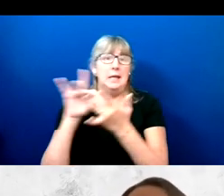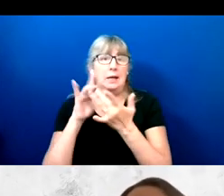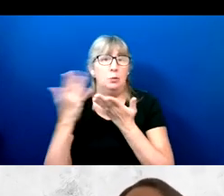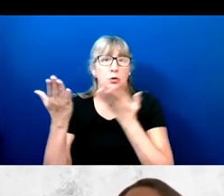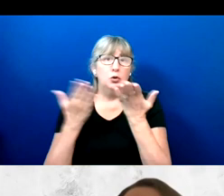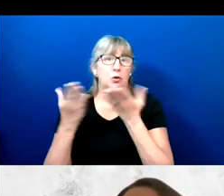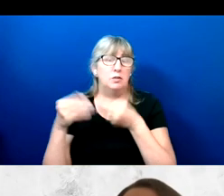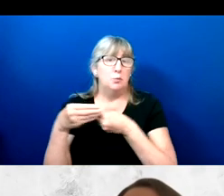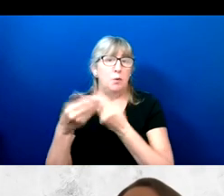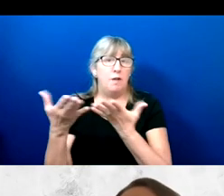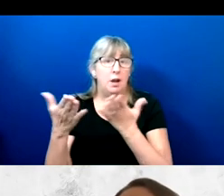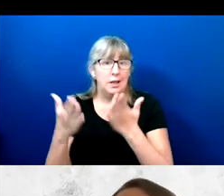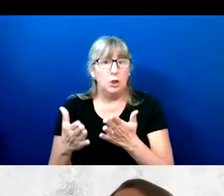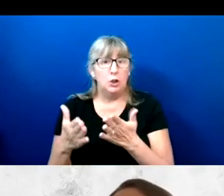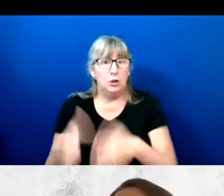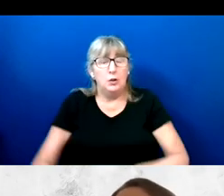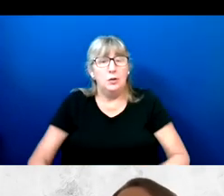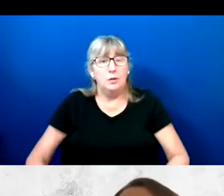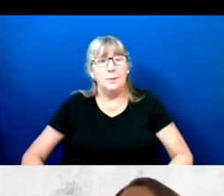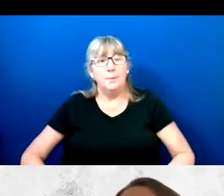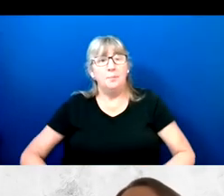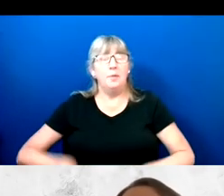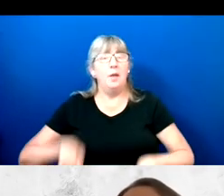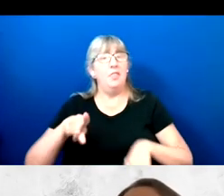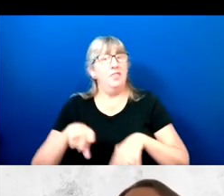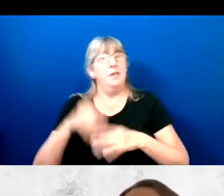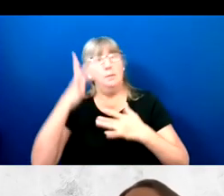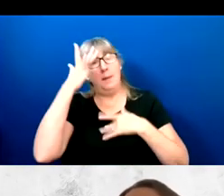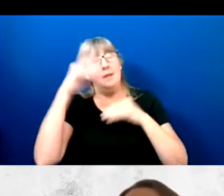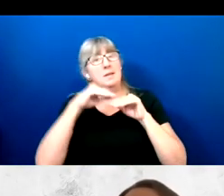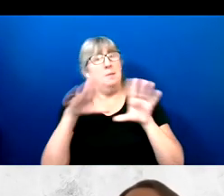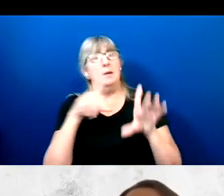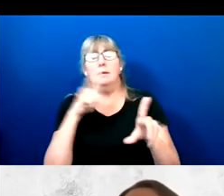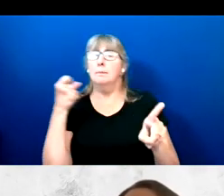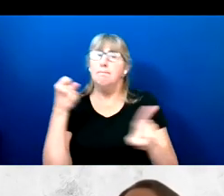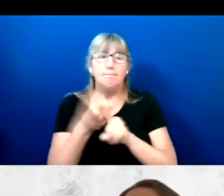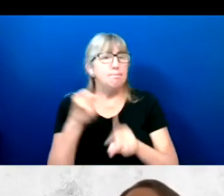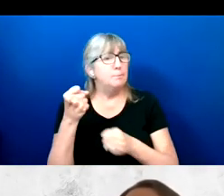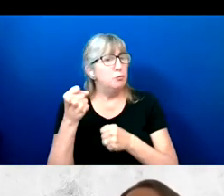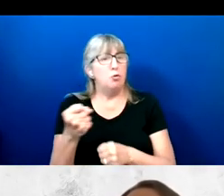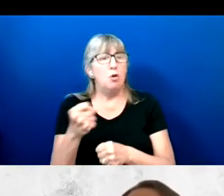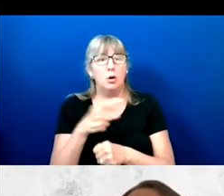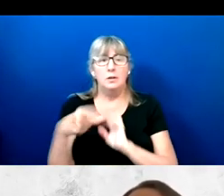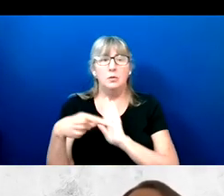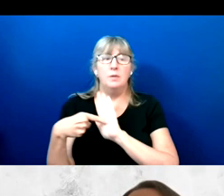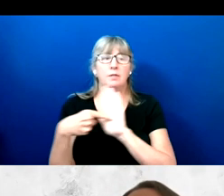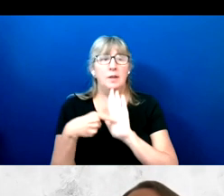This pandemic has had a real impact, and that's reflected by the fact it was the most commonly